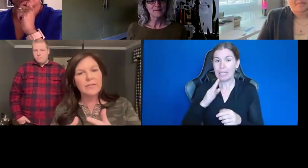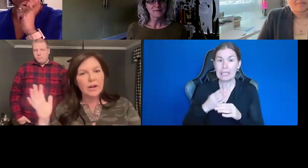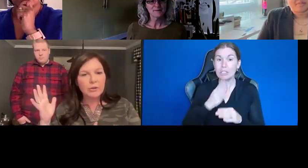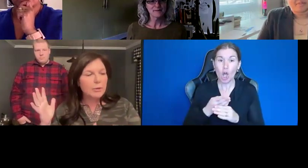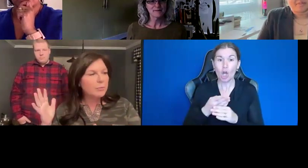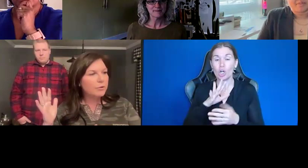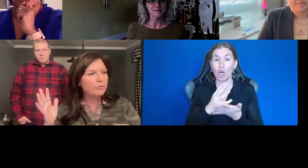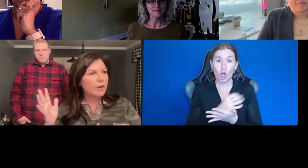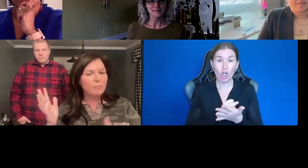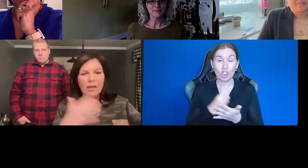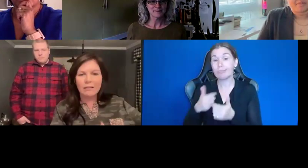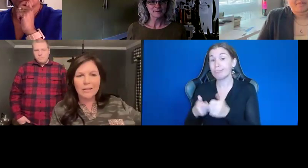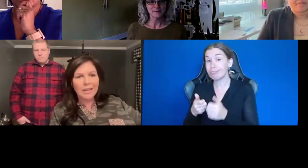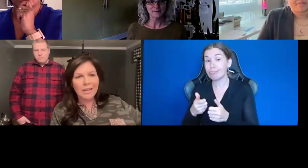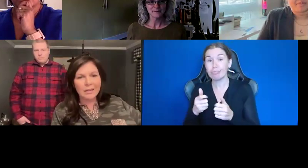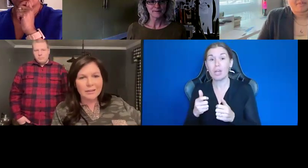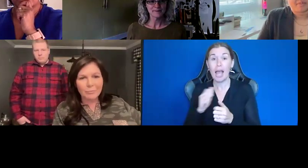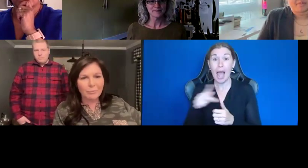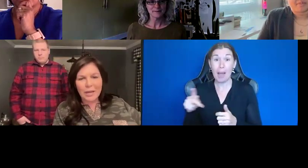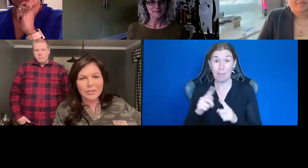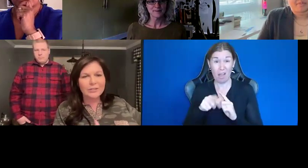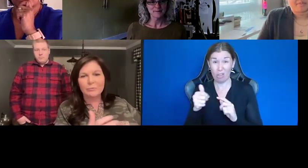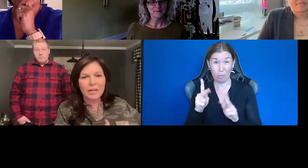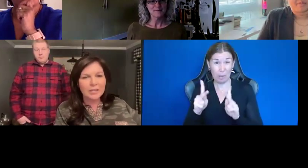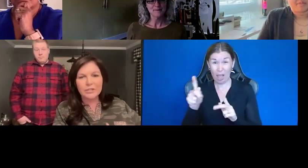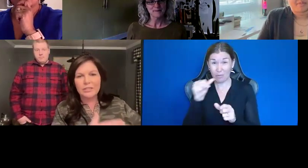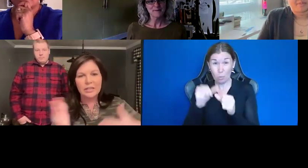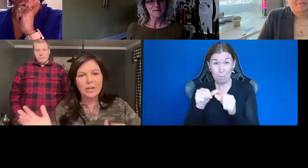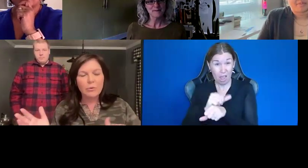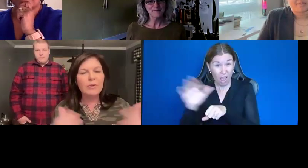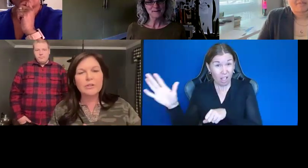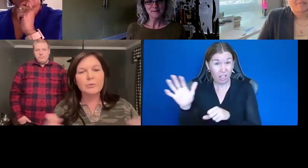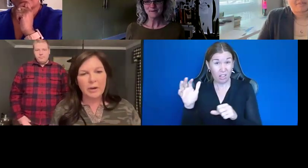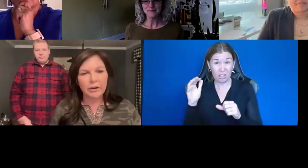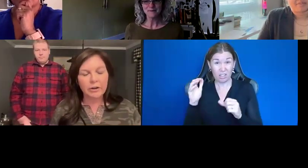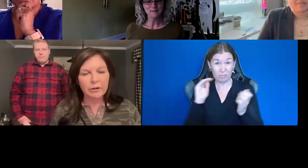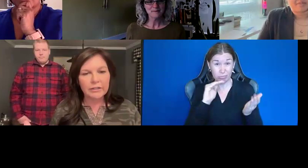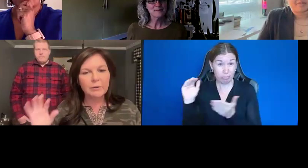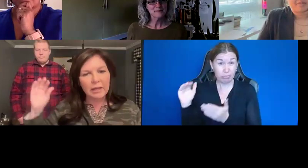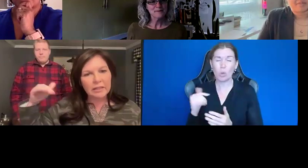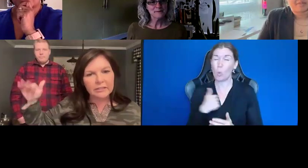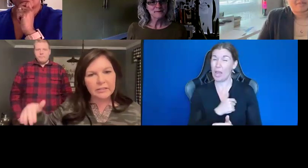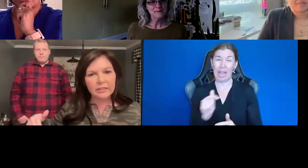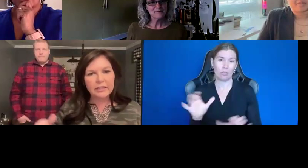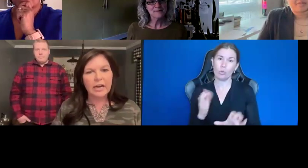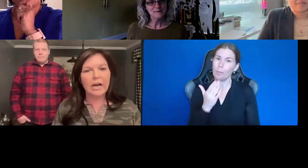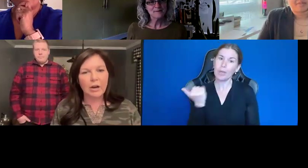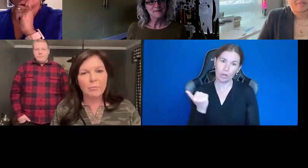And then other people, you've got to mail pages and pages. We've got to do better. It's on my list.